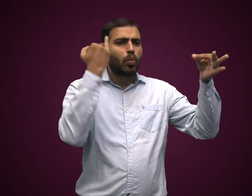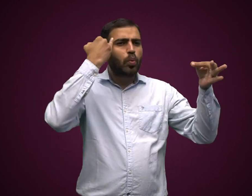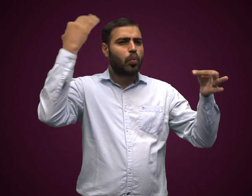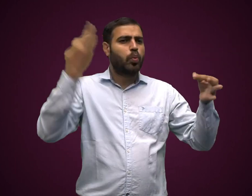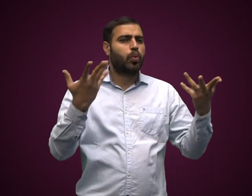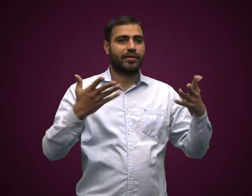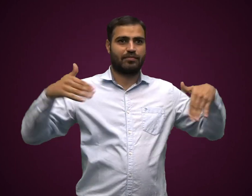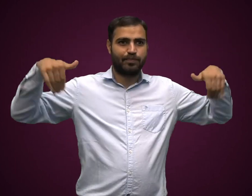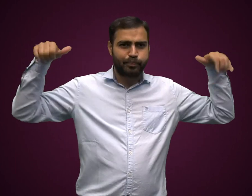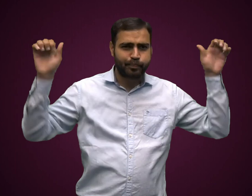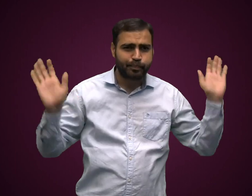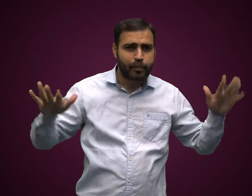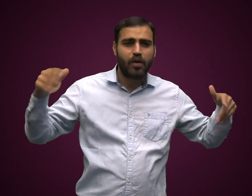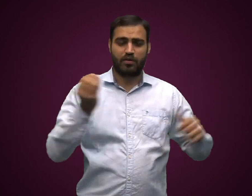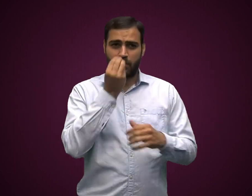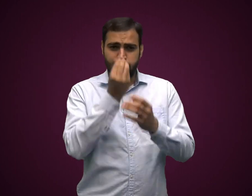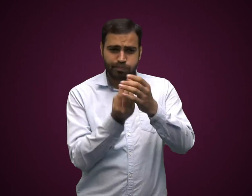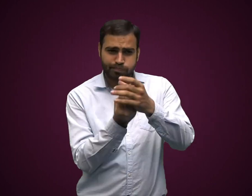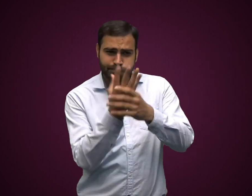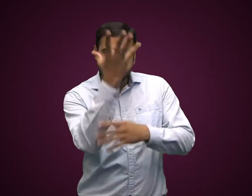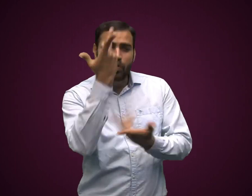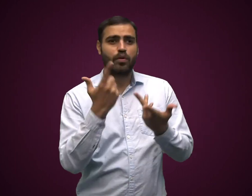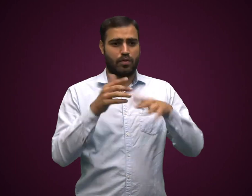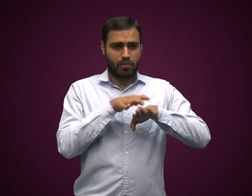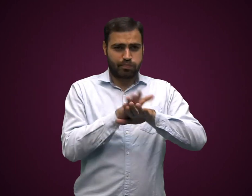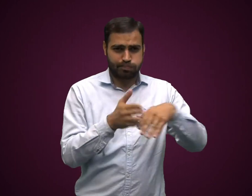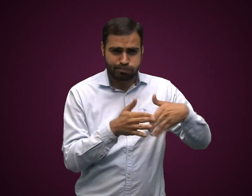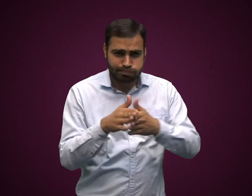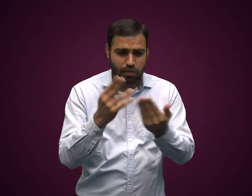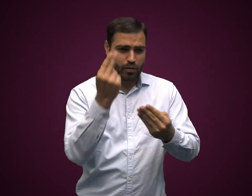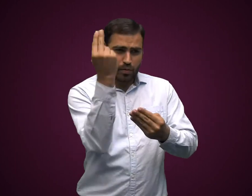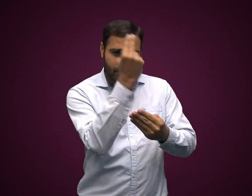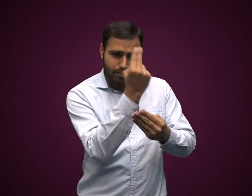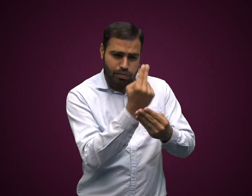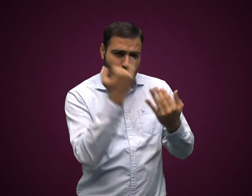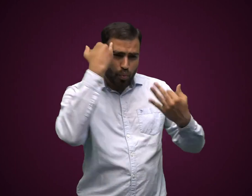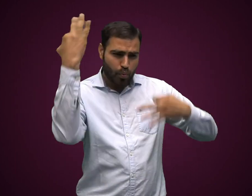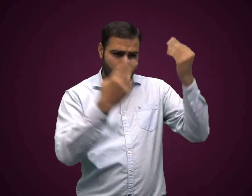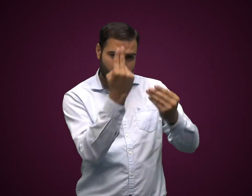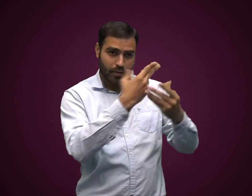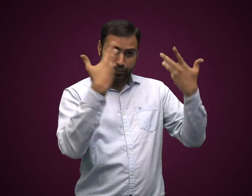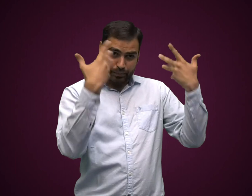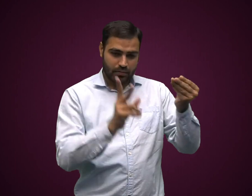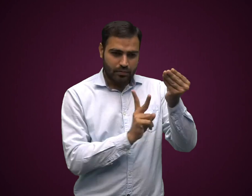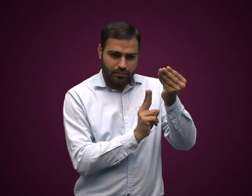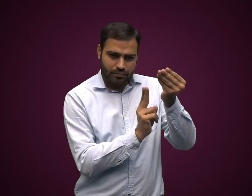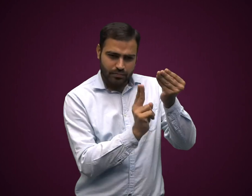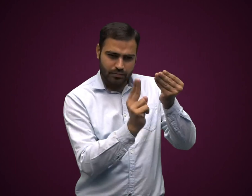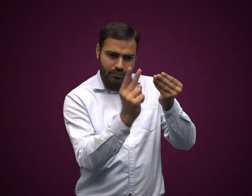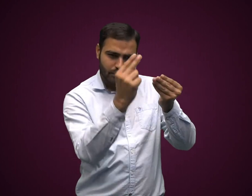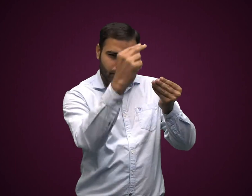Draw your preferred shape on a piece of paper like birds, flowers, fish etc. and cut them out.